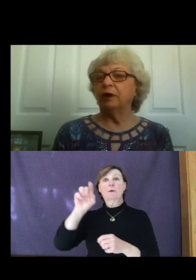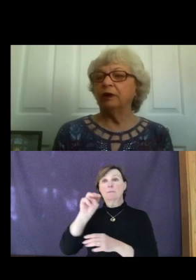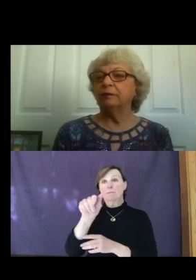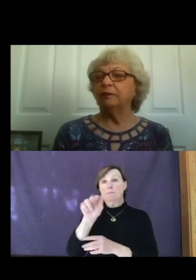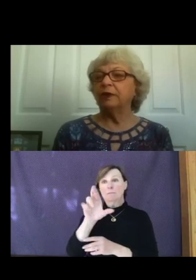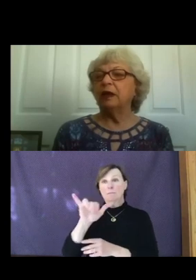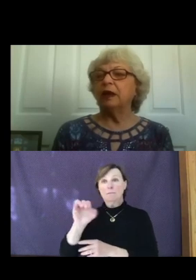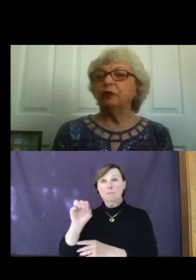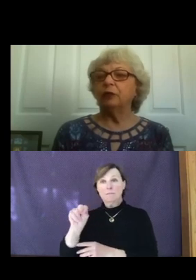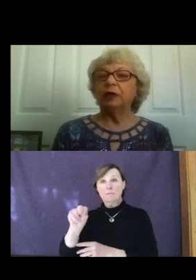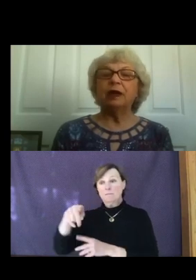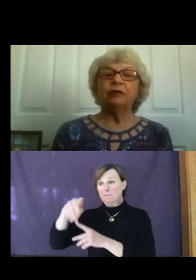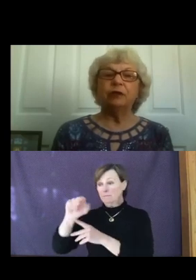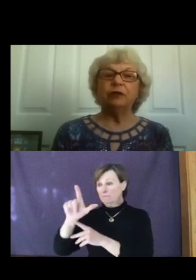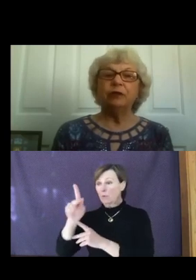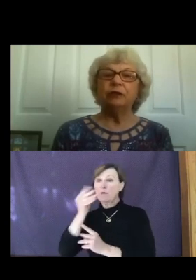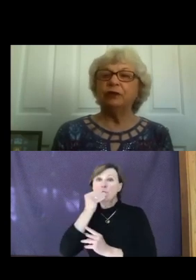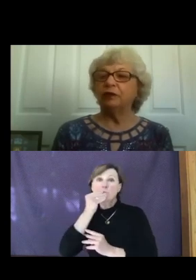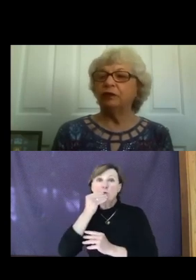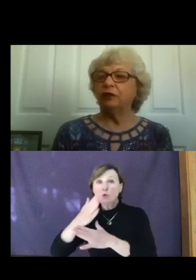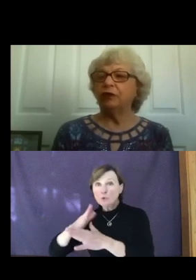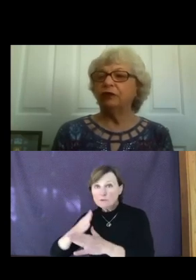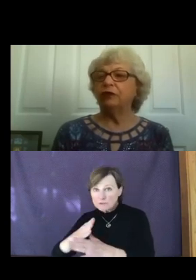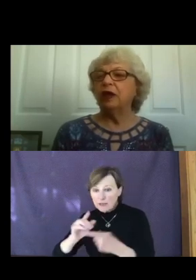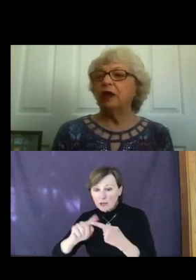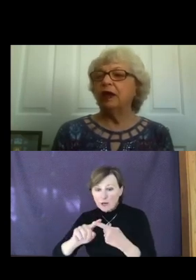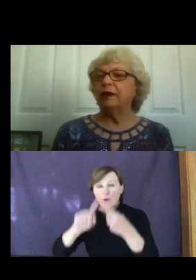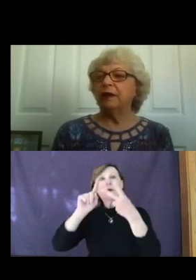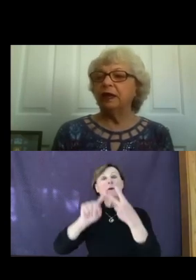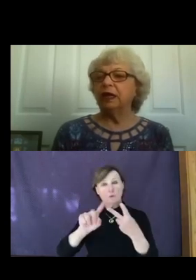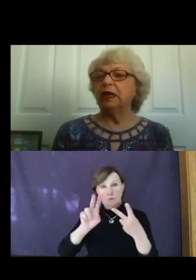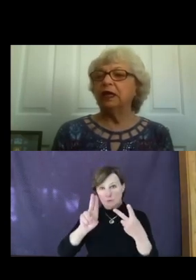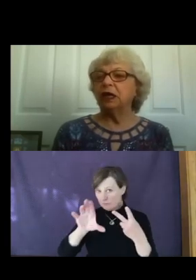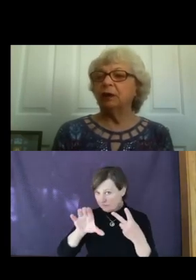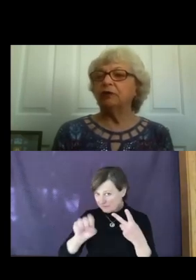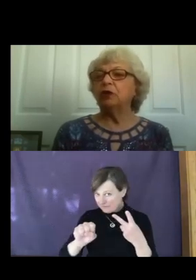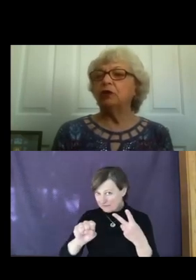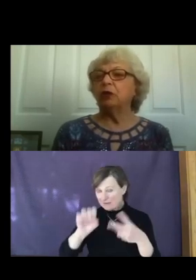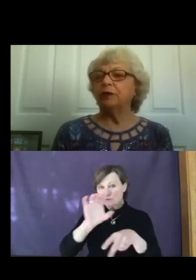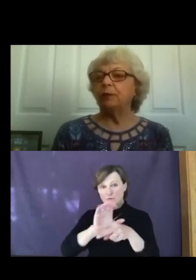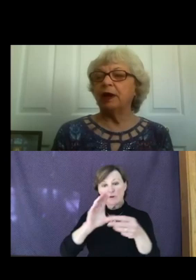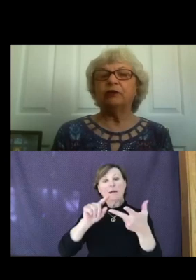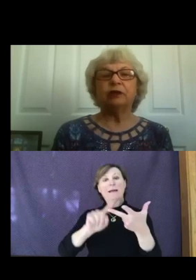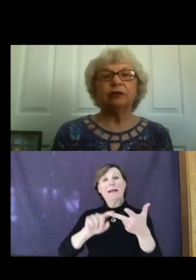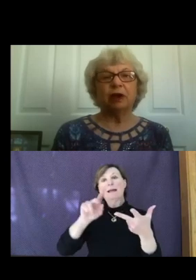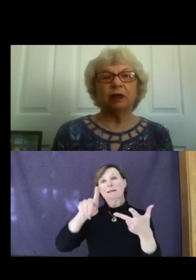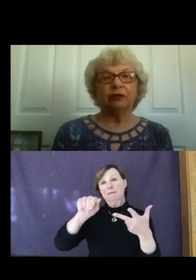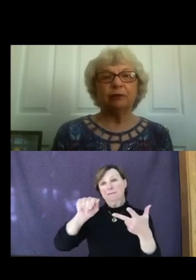as well as the UUCS Church, and the Nellie Thompson-Dorothy Patch Scholarship